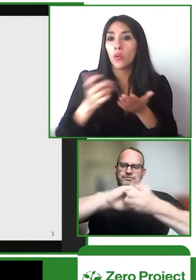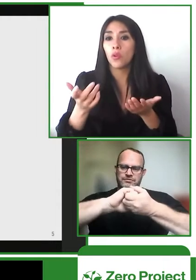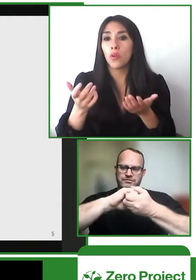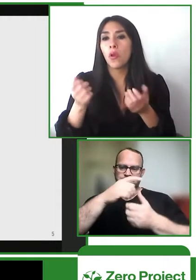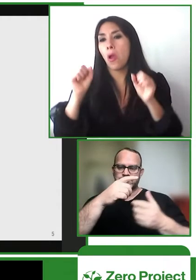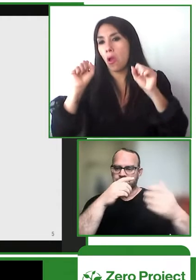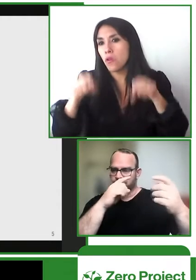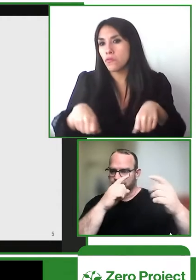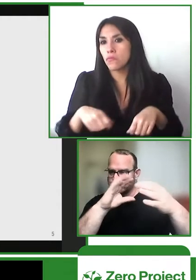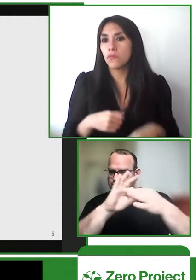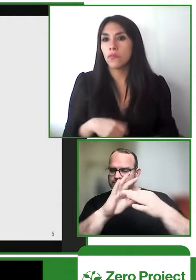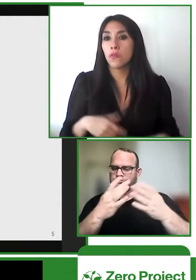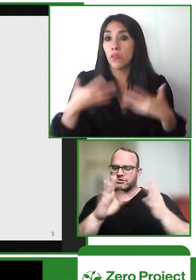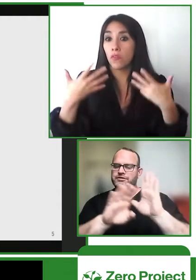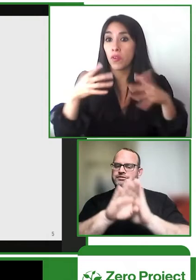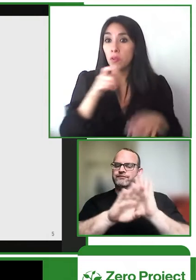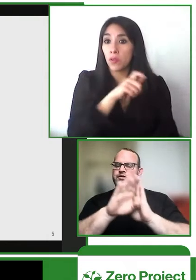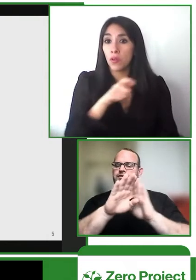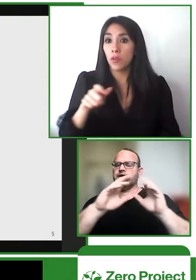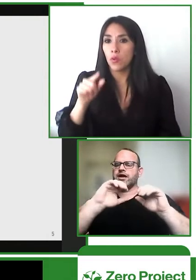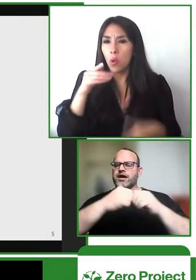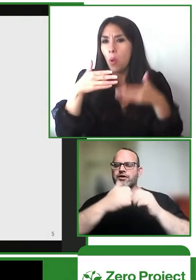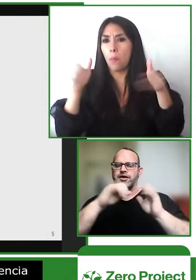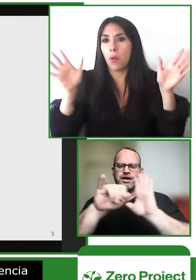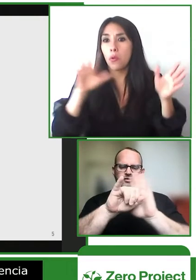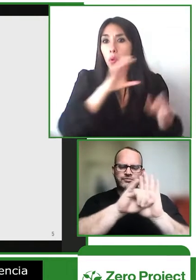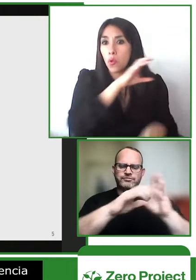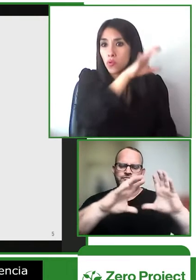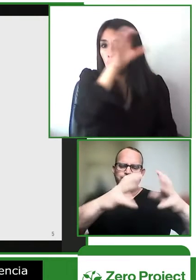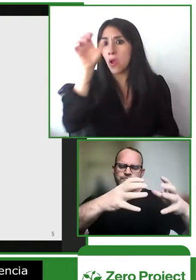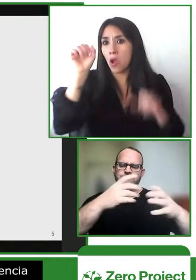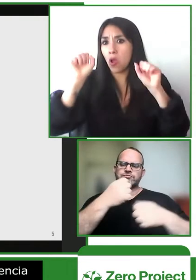for this platform through our partnerships we also want to